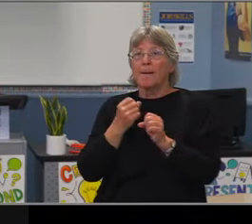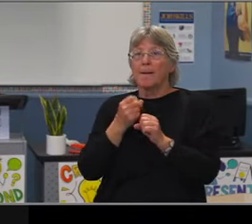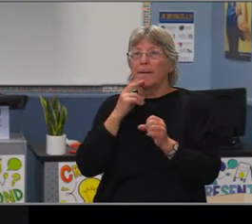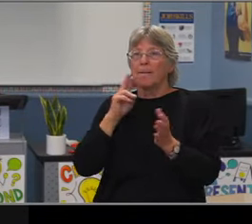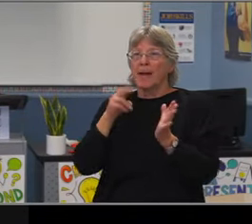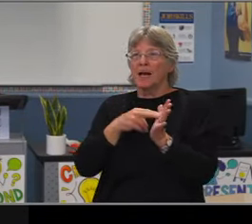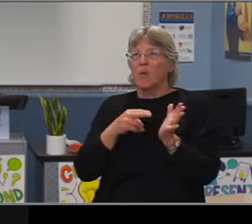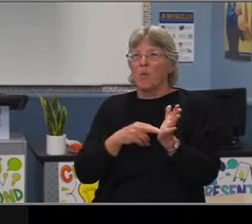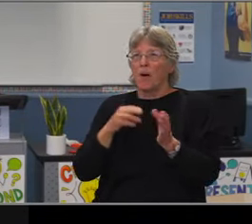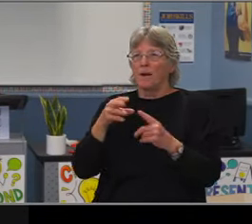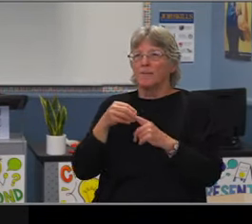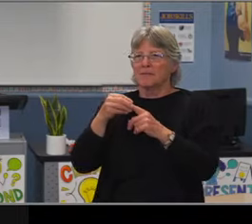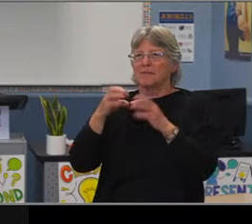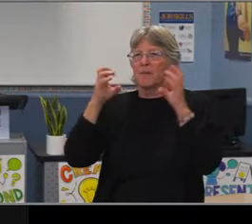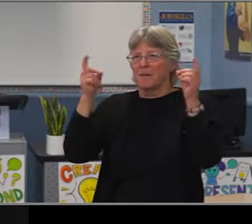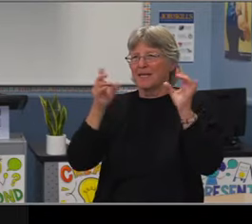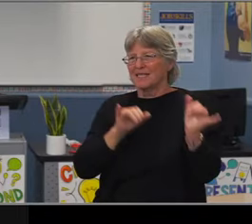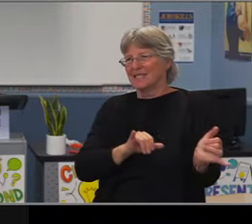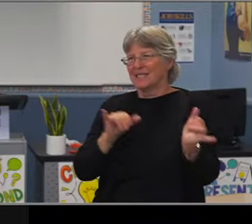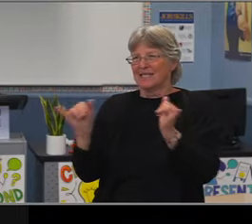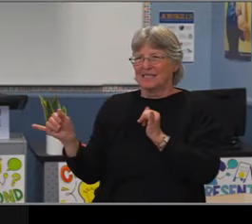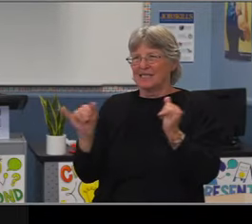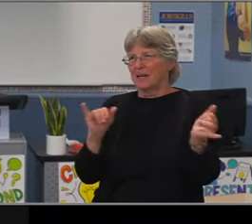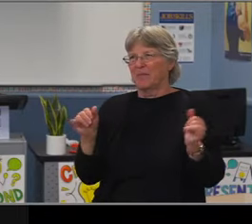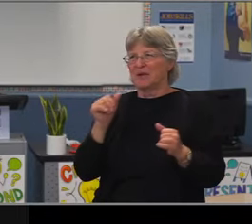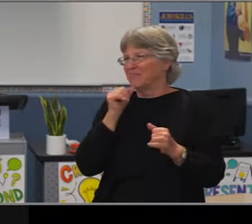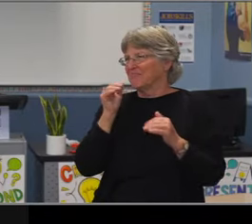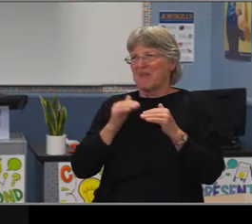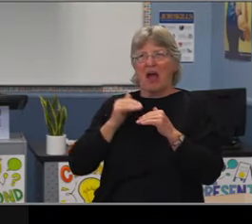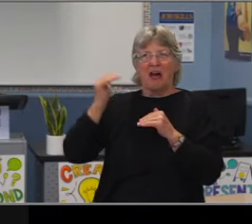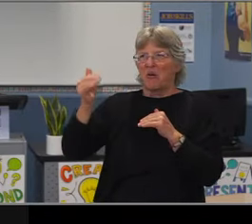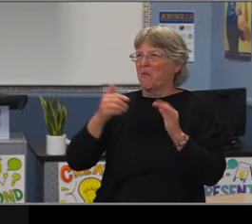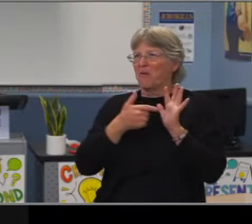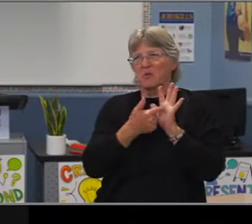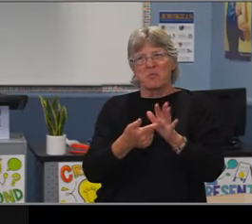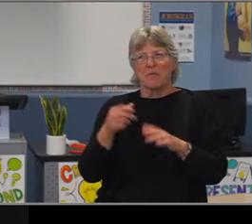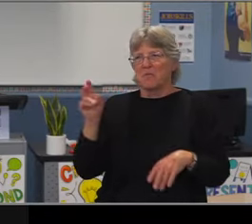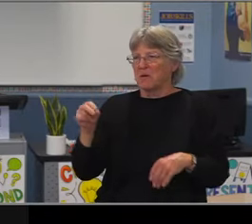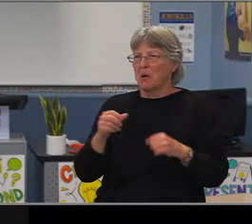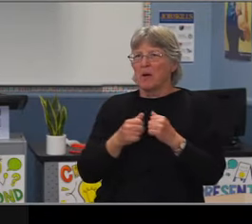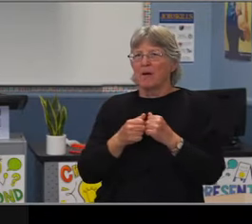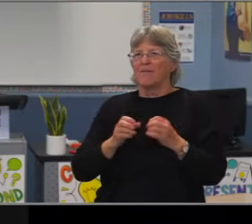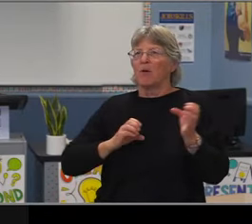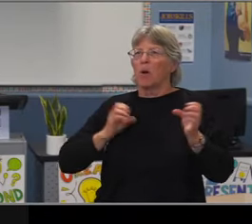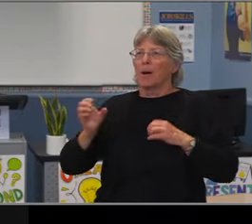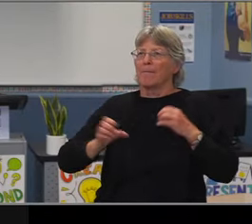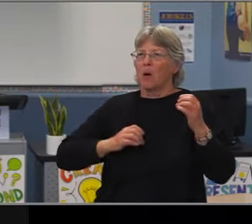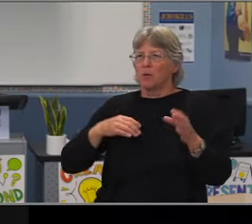but the kids who are attending more than 90% of the time, that's where the gap is biggest for our middle school students.